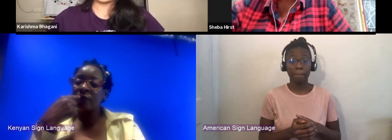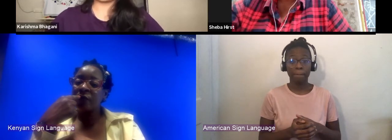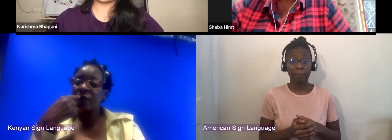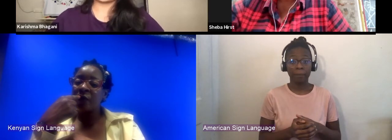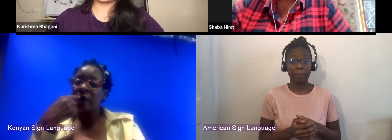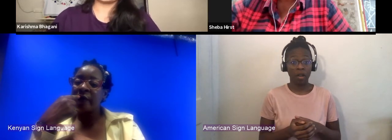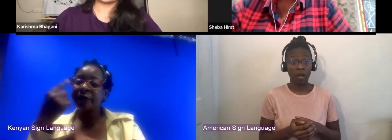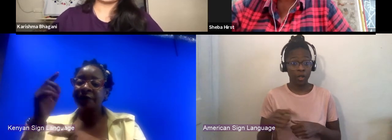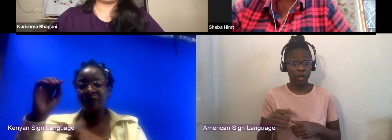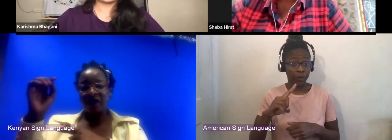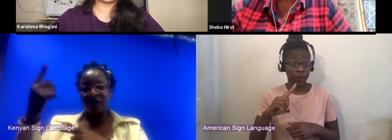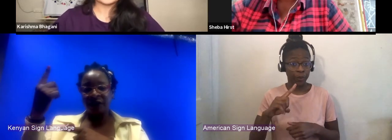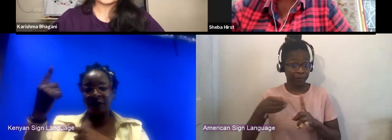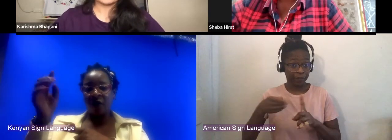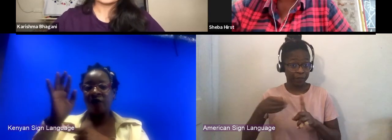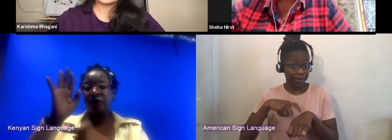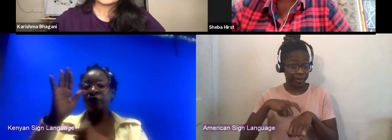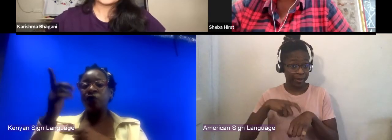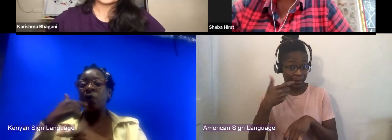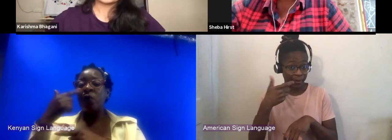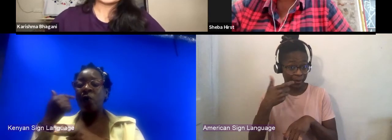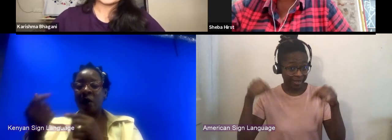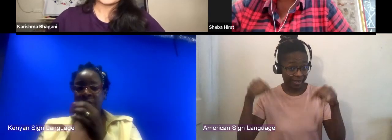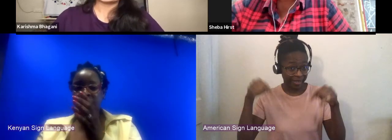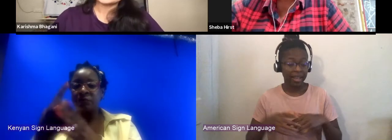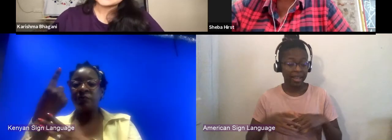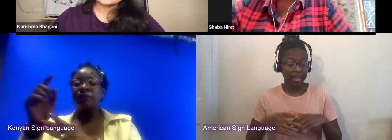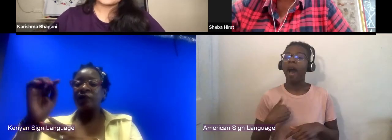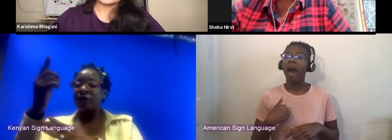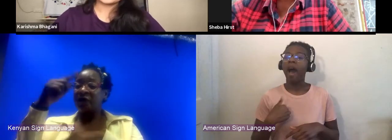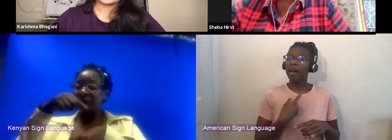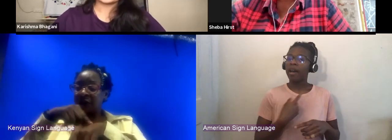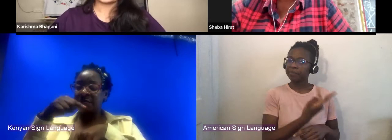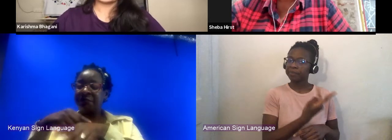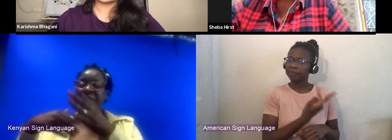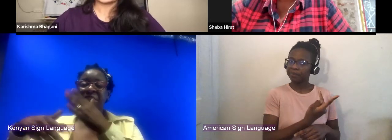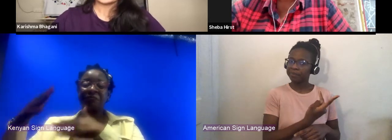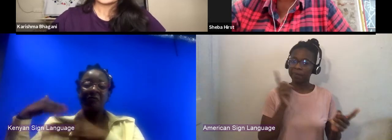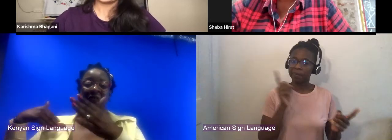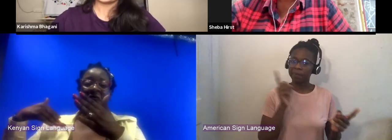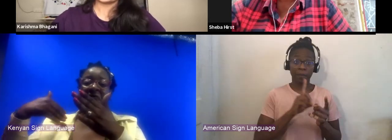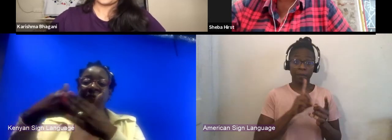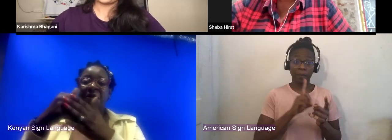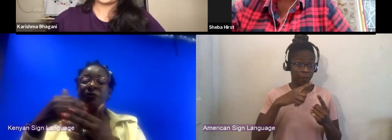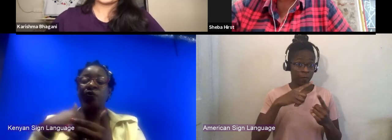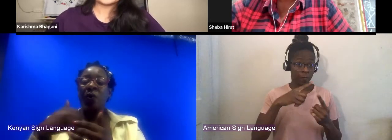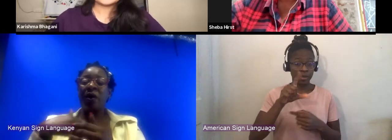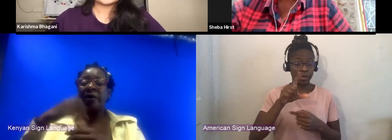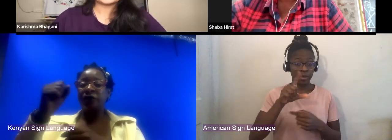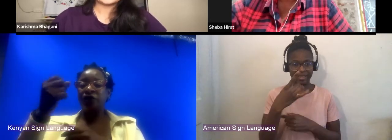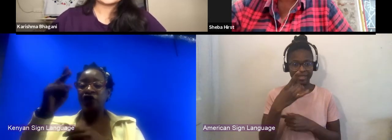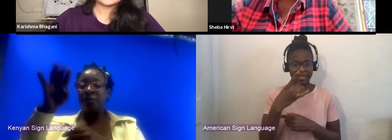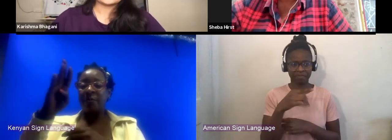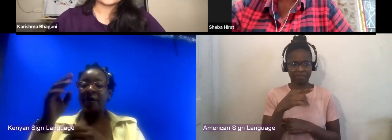the last time that the series, I first met Sheba in 2018 when she was in New York producing "Tinga Tinga Tales"